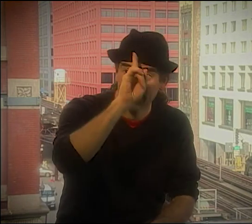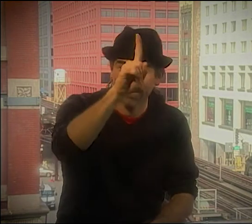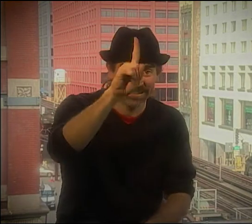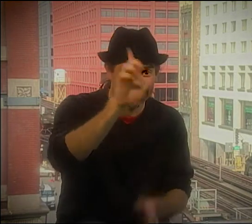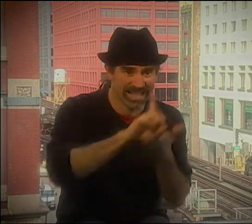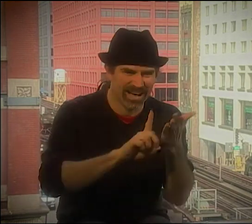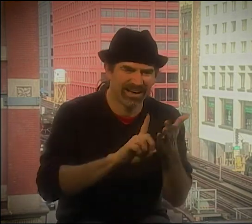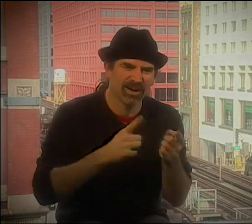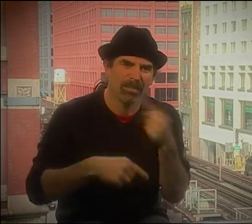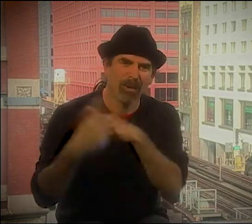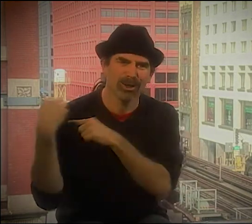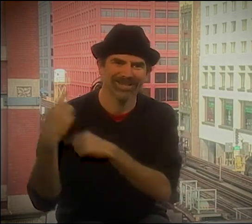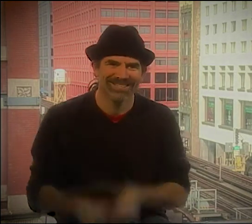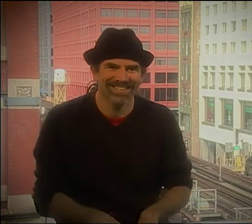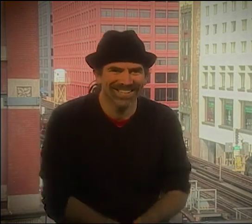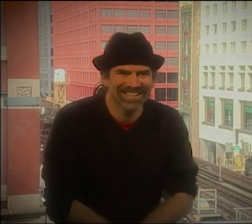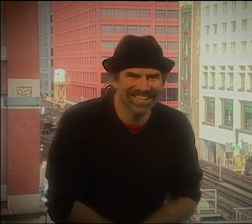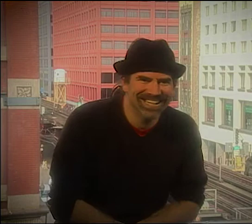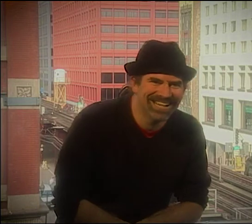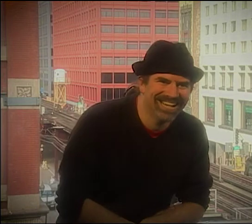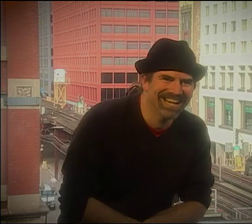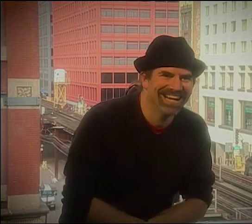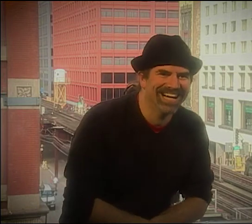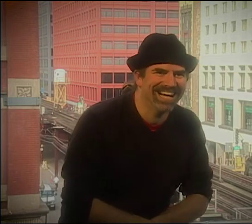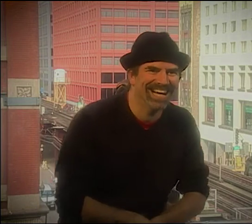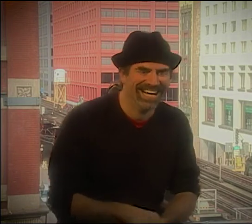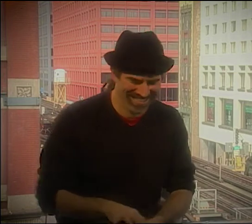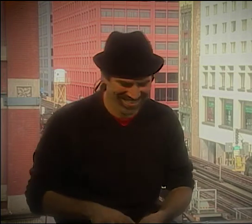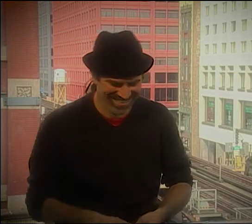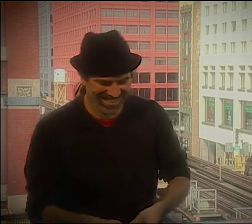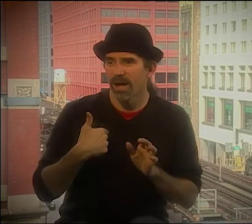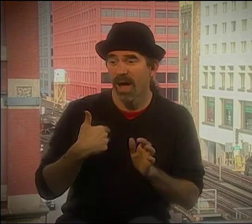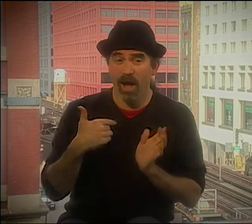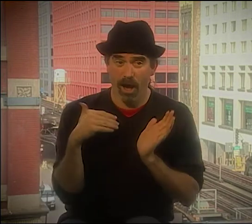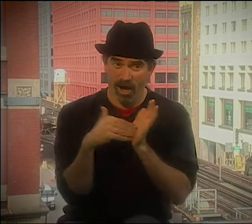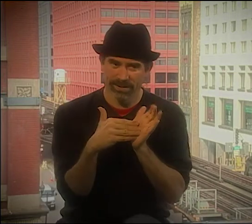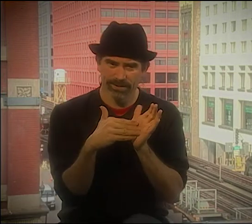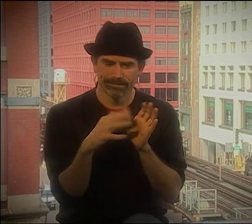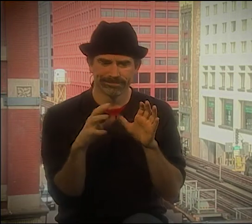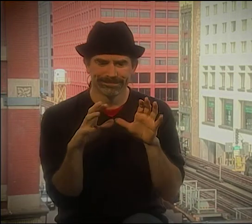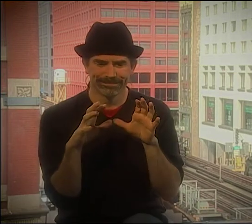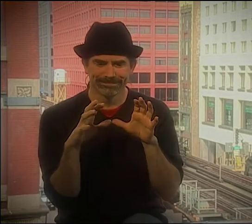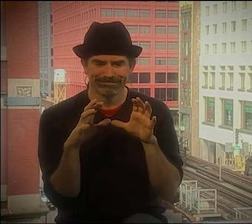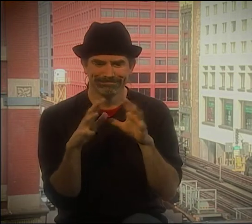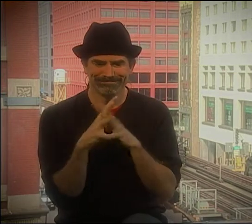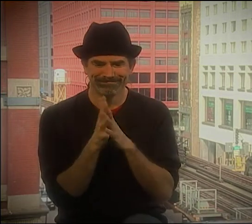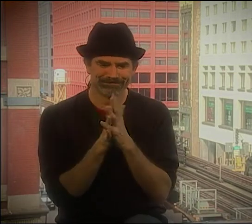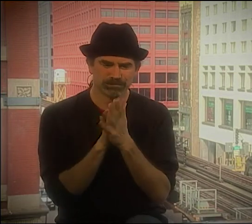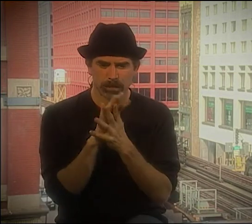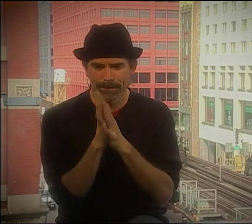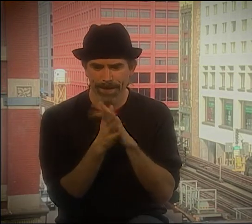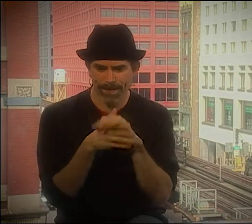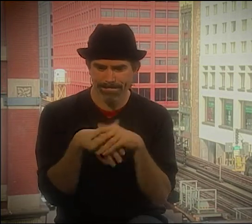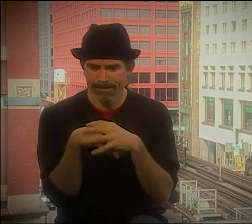UNDERSTANDING OVER THE YEARS. IT'S FASCINATING! YEAH, IT'S AN EVOLUTION. YEAH, IT'S LIKE GOING BACKWARDS.